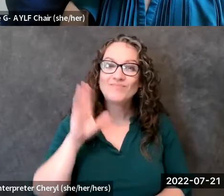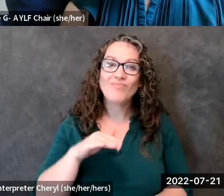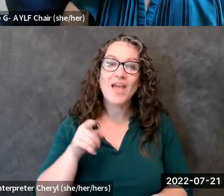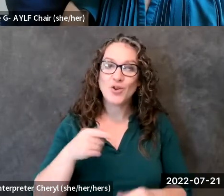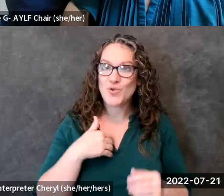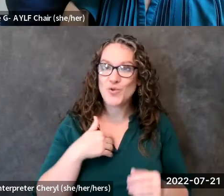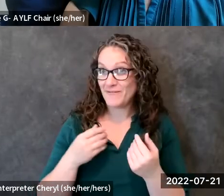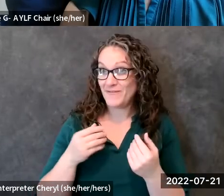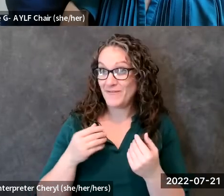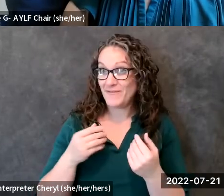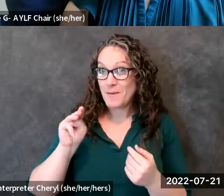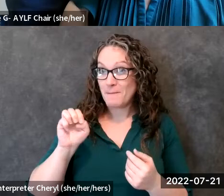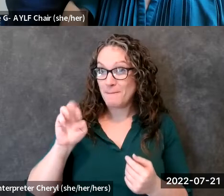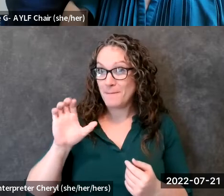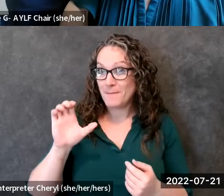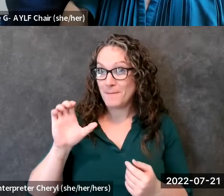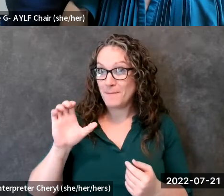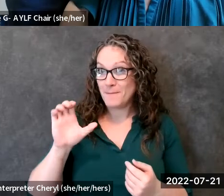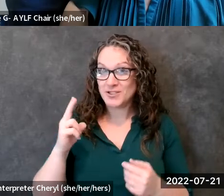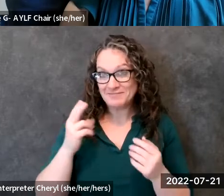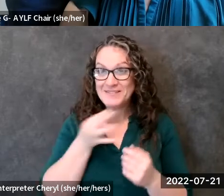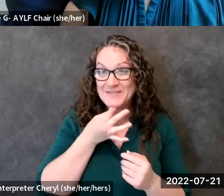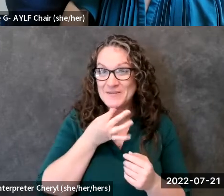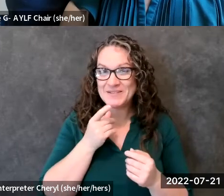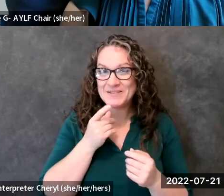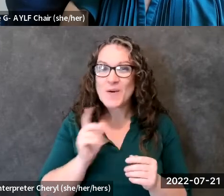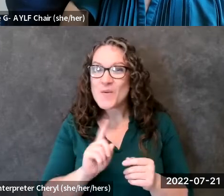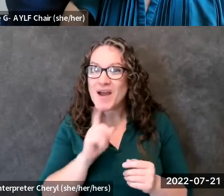weeks so stay tuned for that where can they follow you to find out more about where to find that